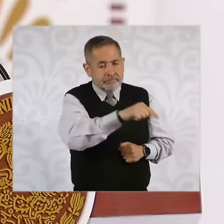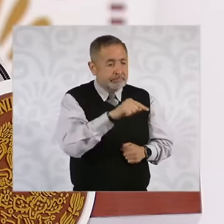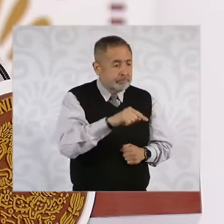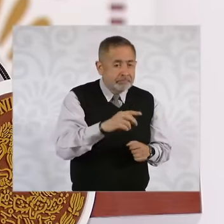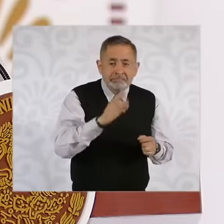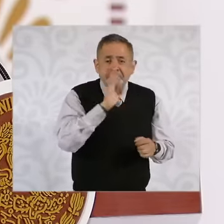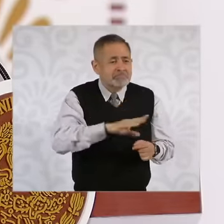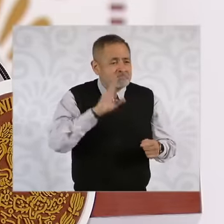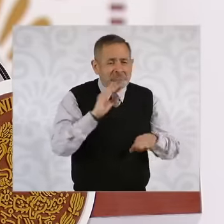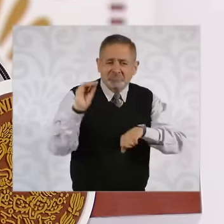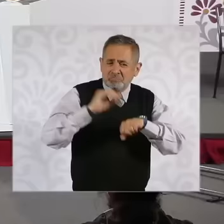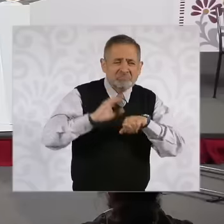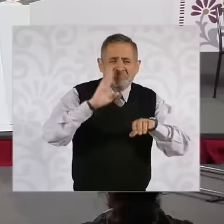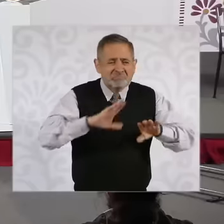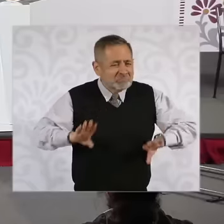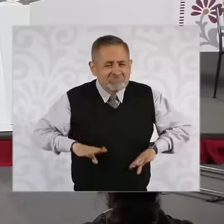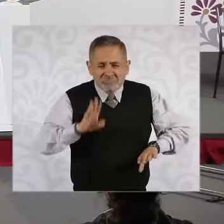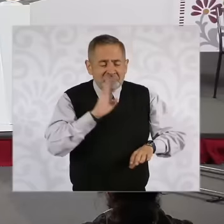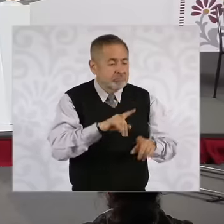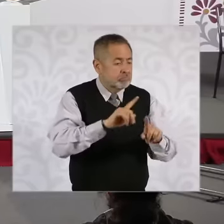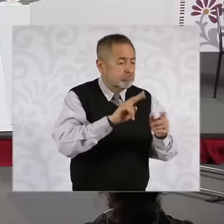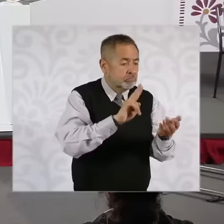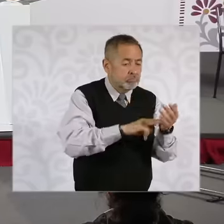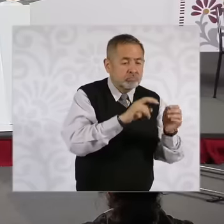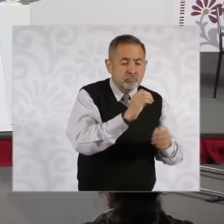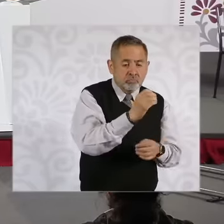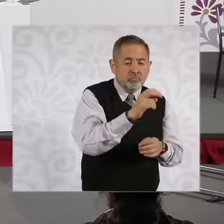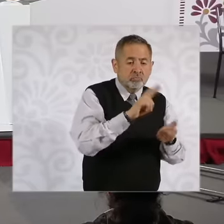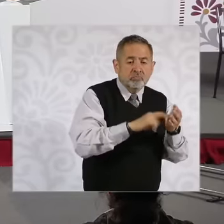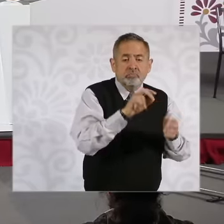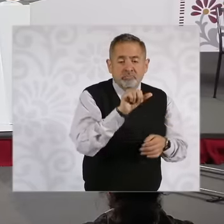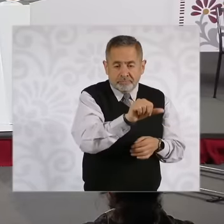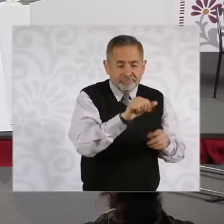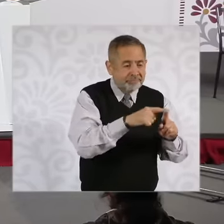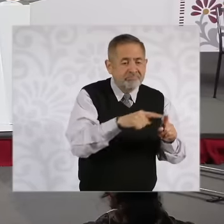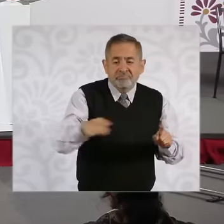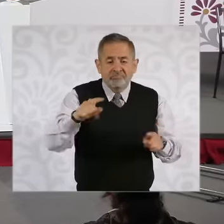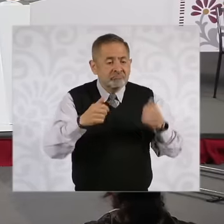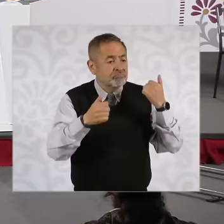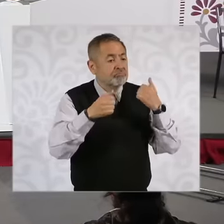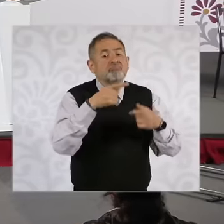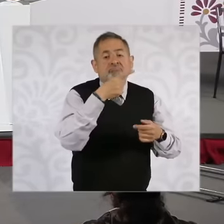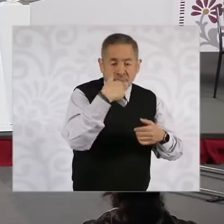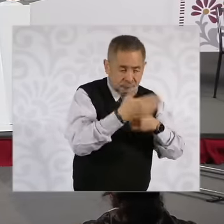began at least in October 2016 when it was subject to the disciplinary procedure